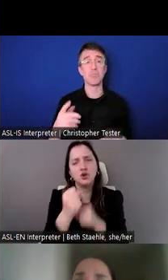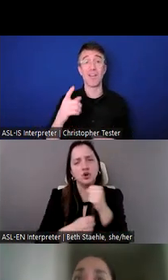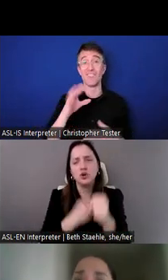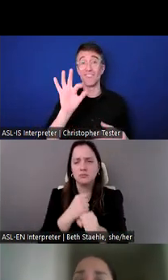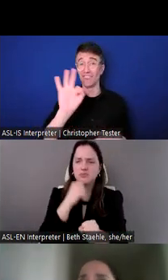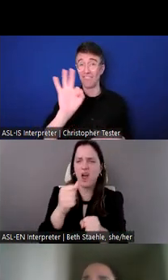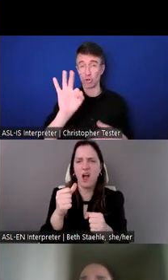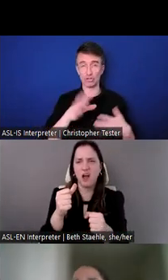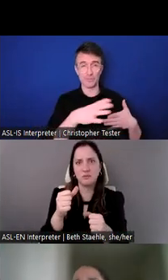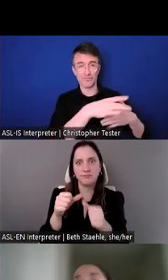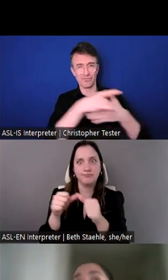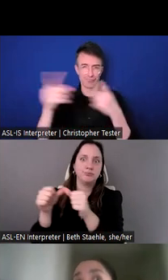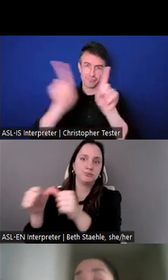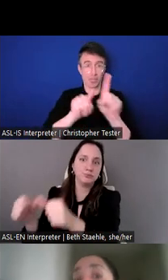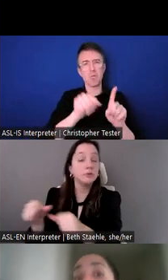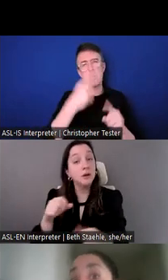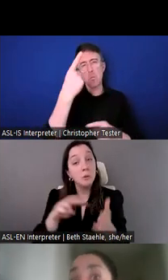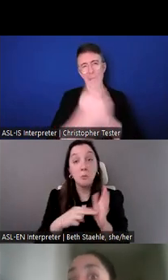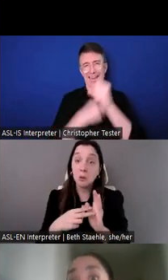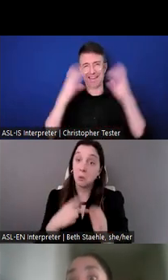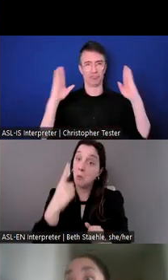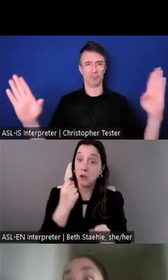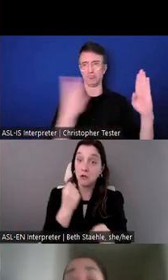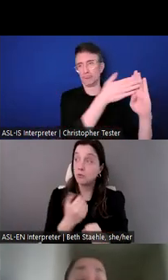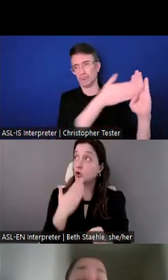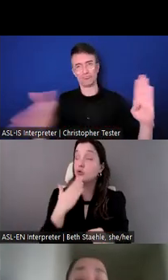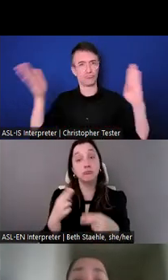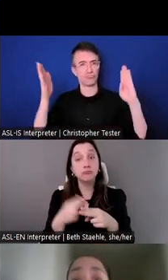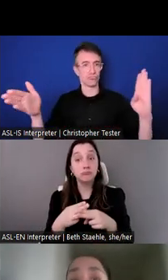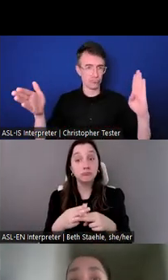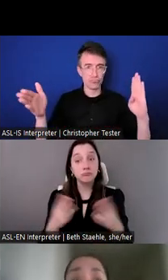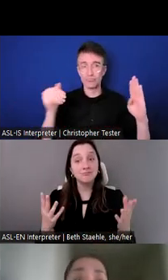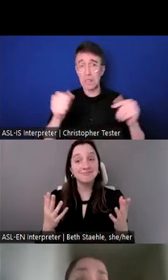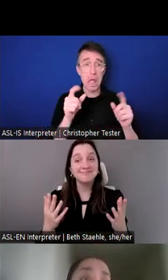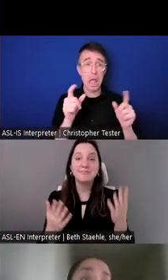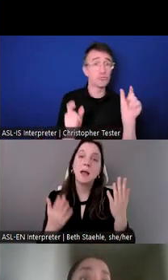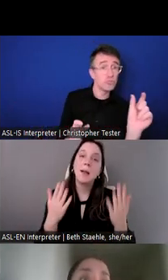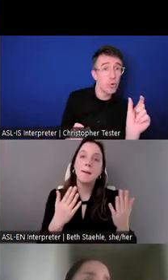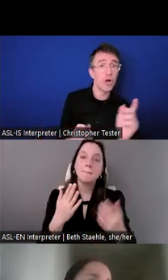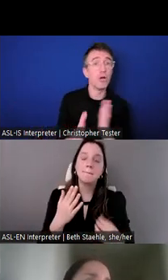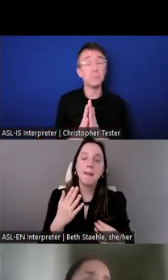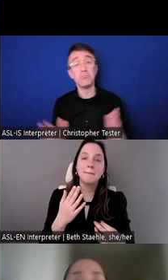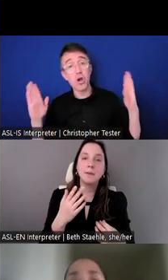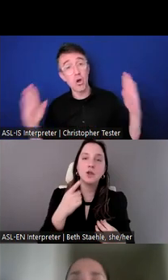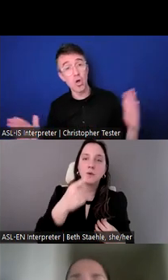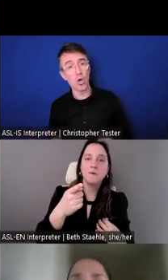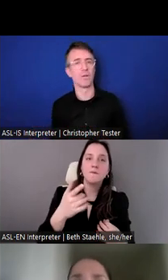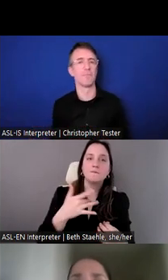term experience or opportunity for those who may not be in the area and are mainly working in a different state.